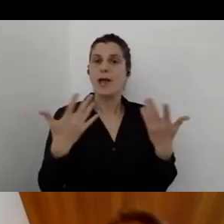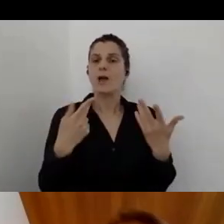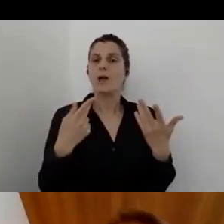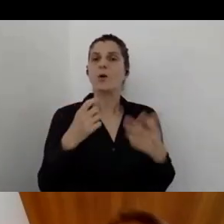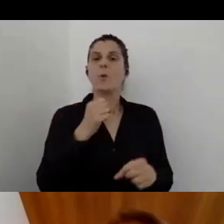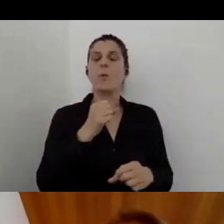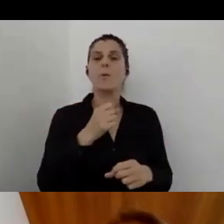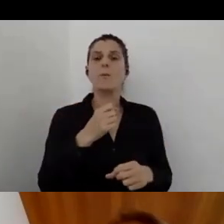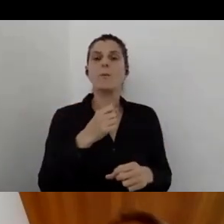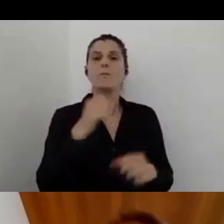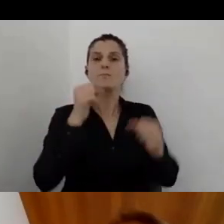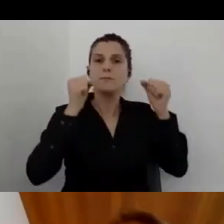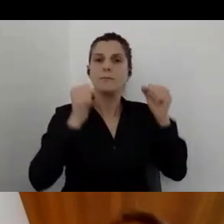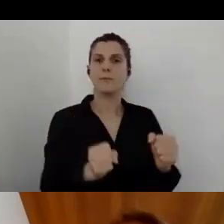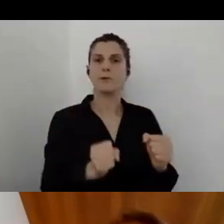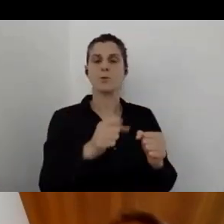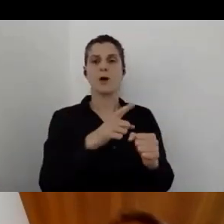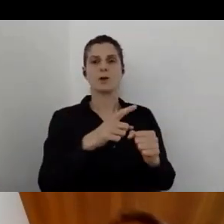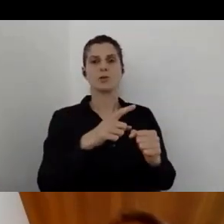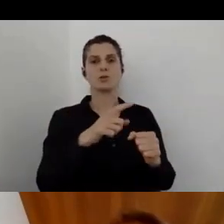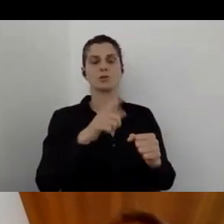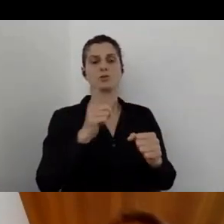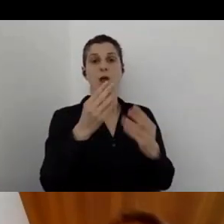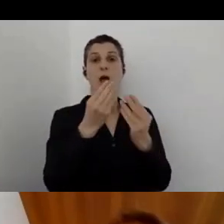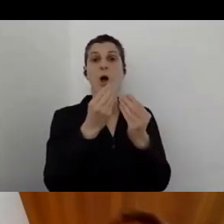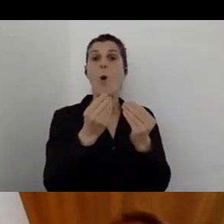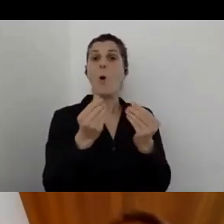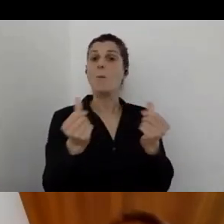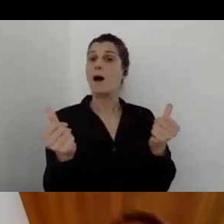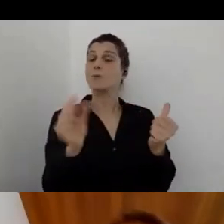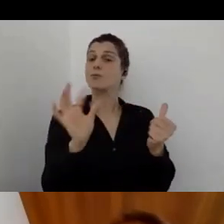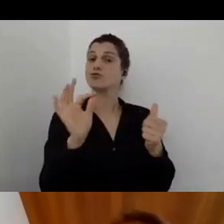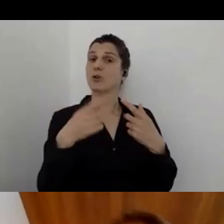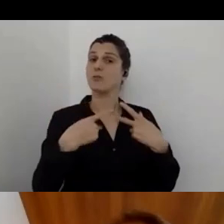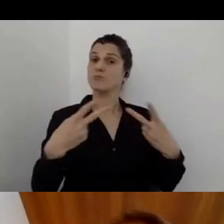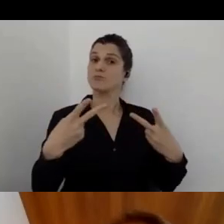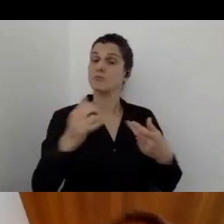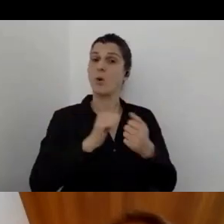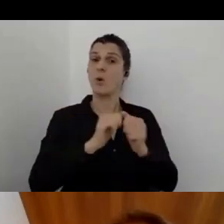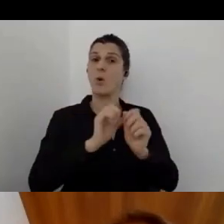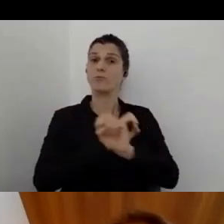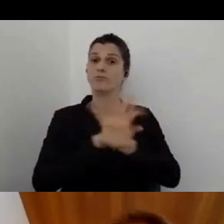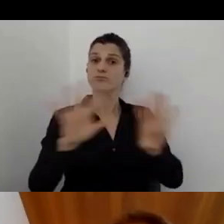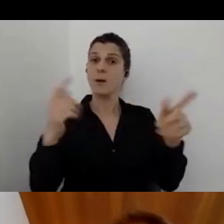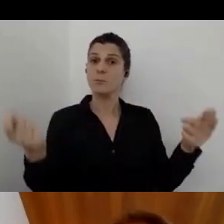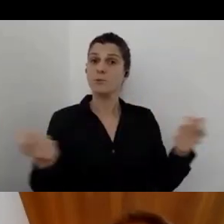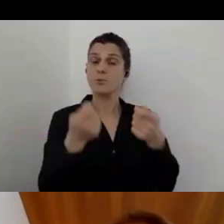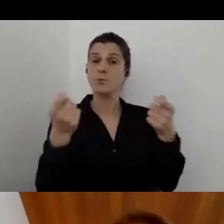all their marketing materials and all the publishments are fully accessible towards the target audience?